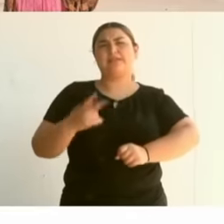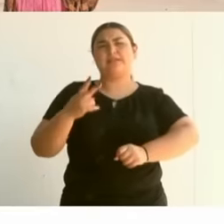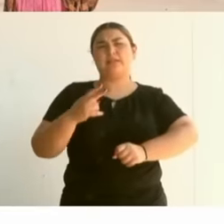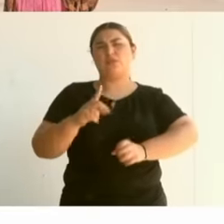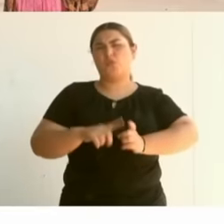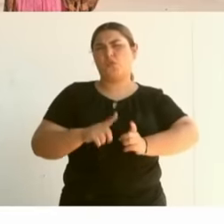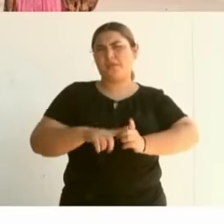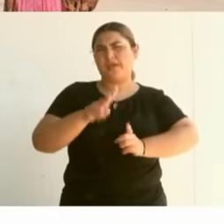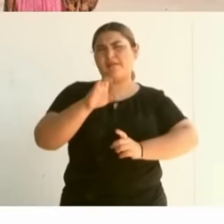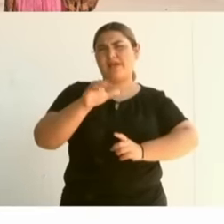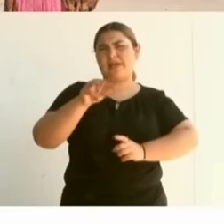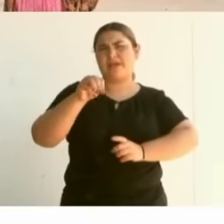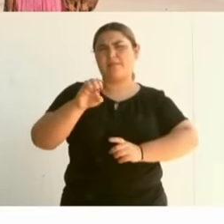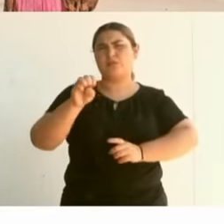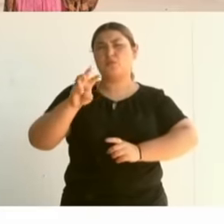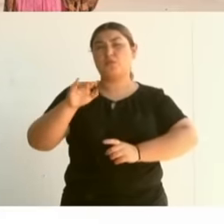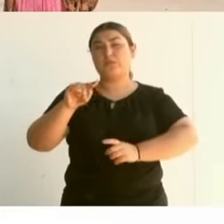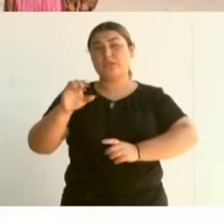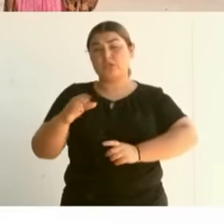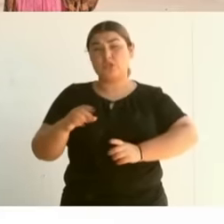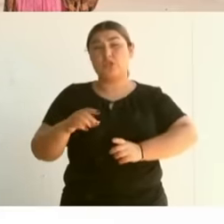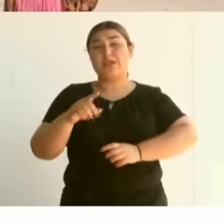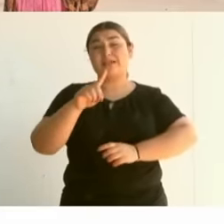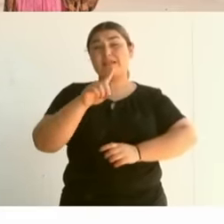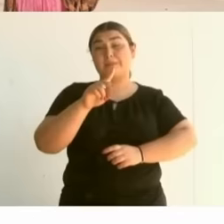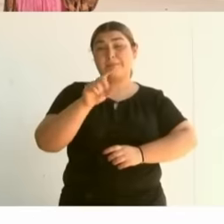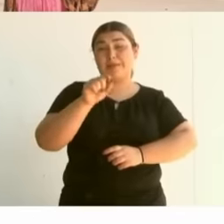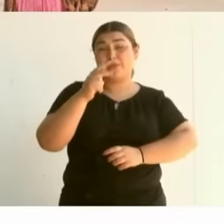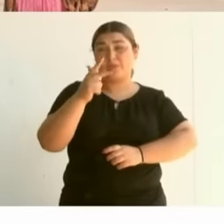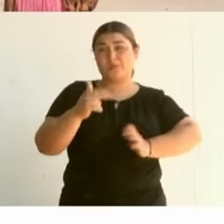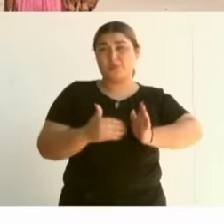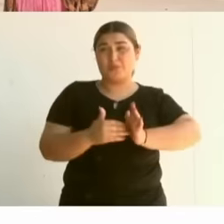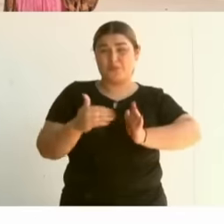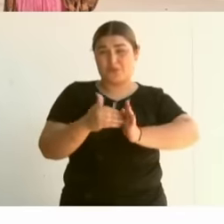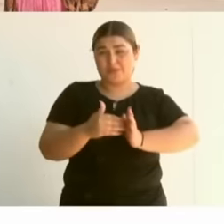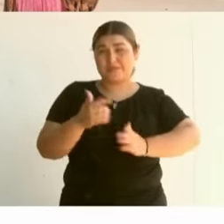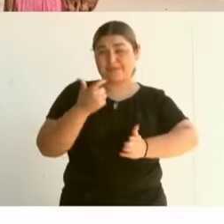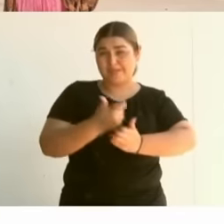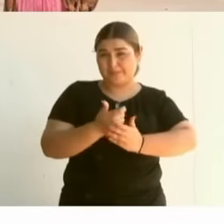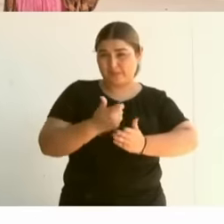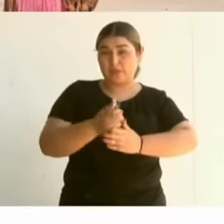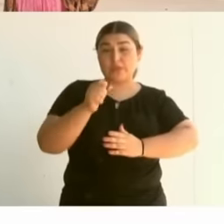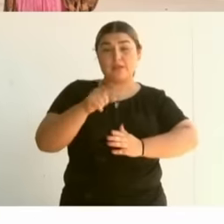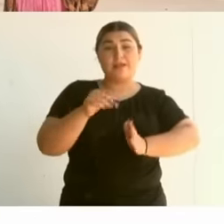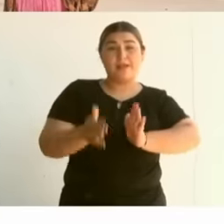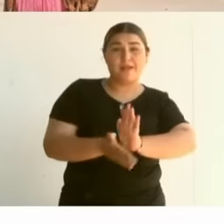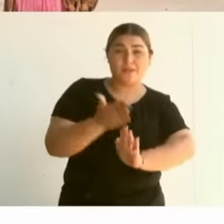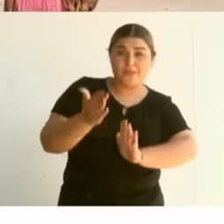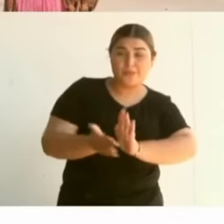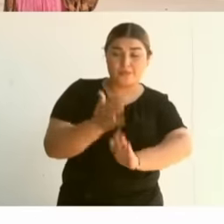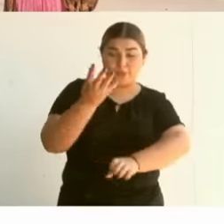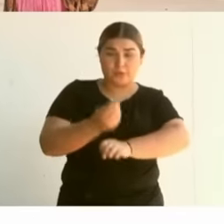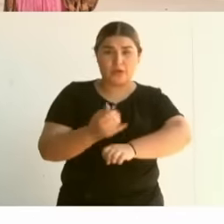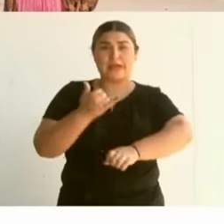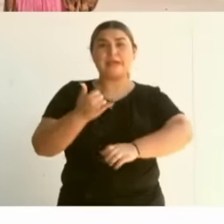of 428 million pesos and six rural medical units and health houses have been rebuilt and rehabilitated